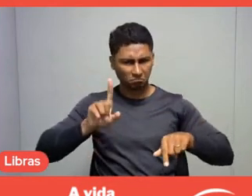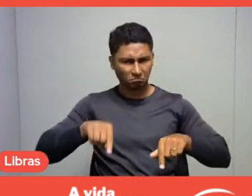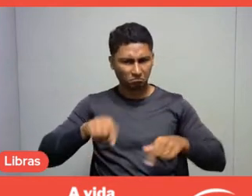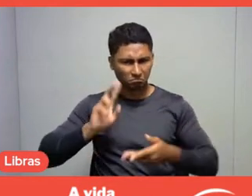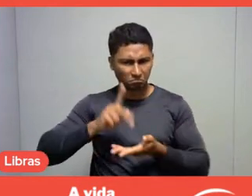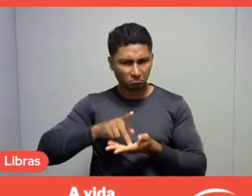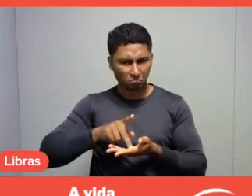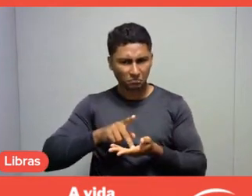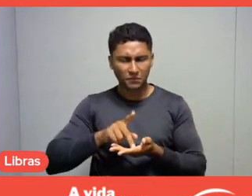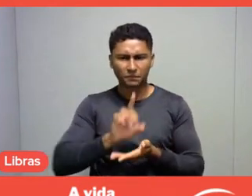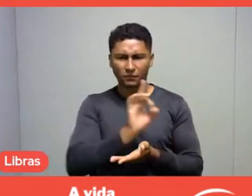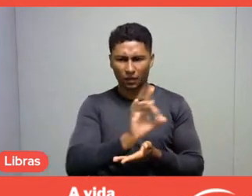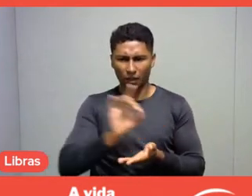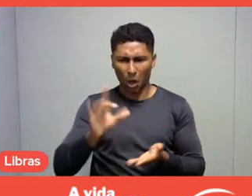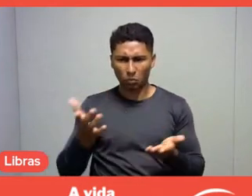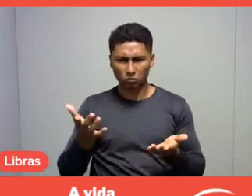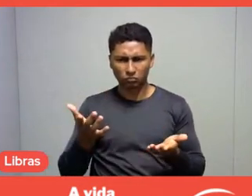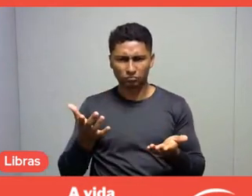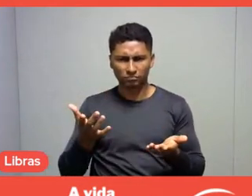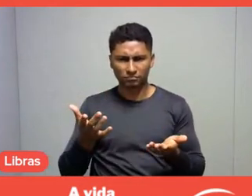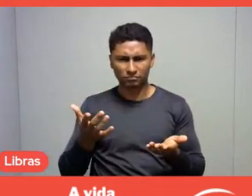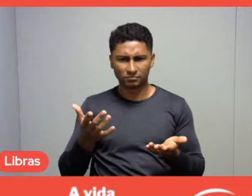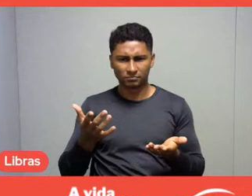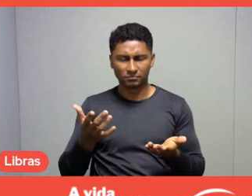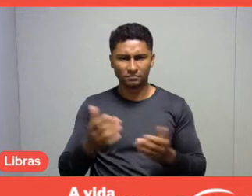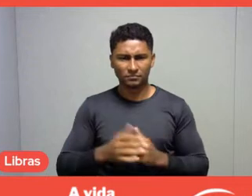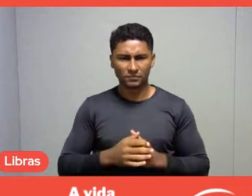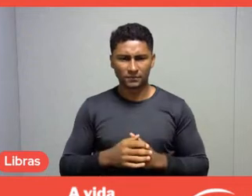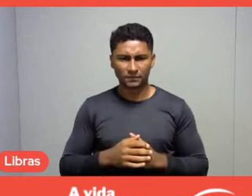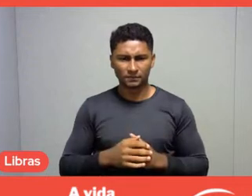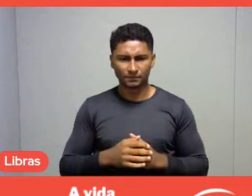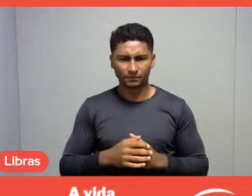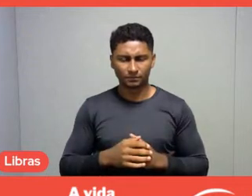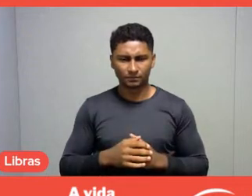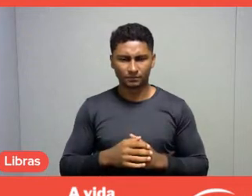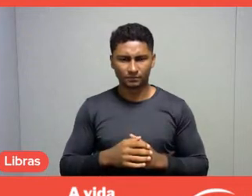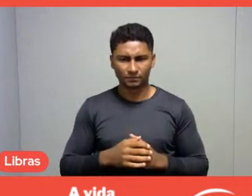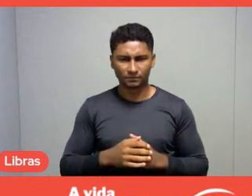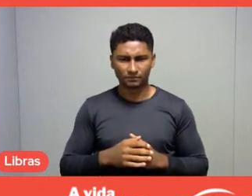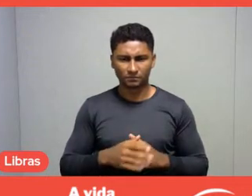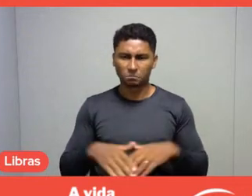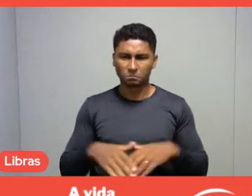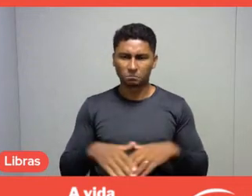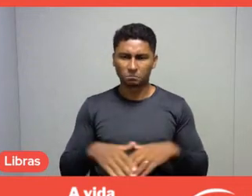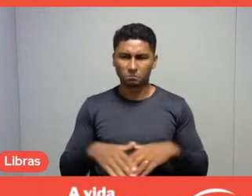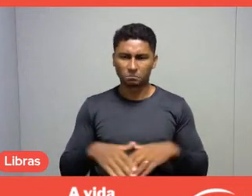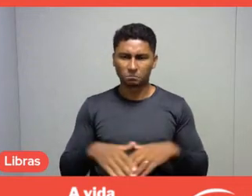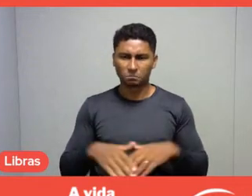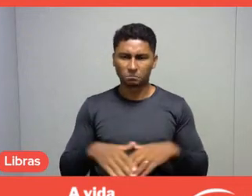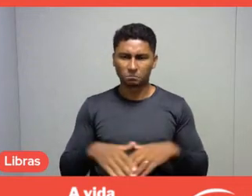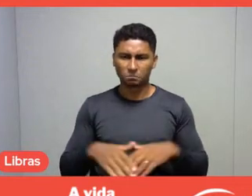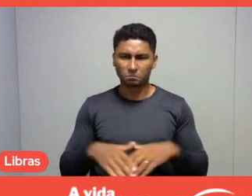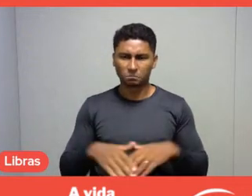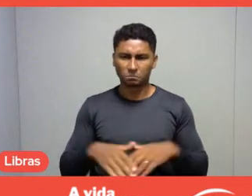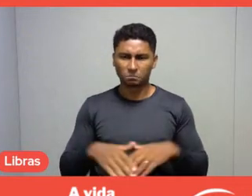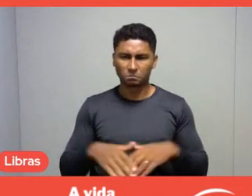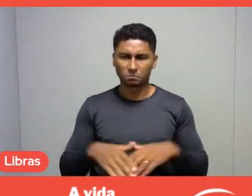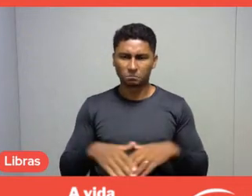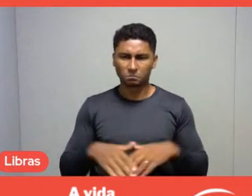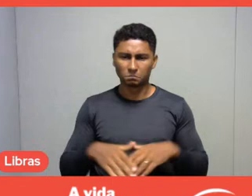while practicing certain leisure activities, experiencing them,